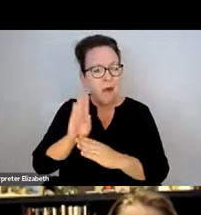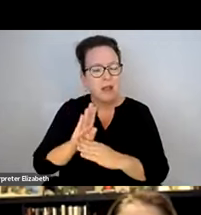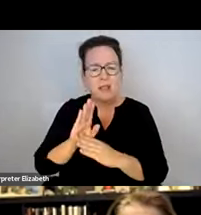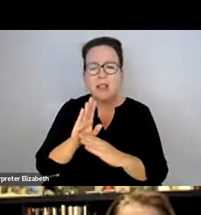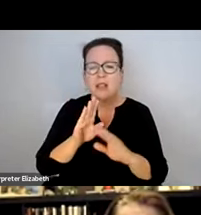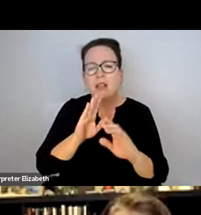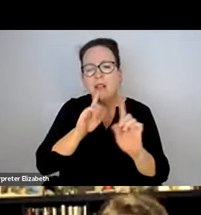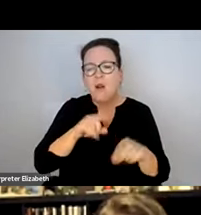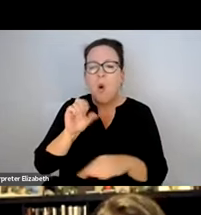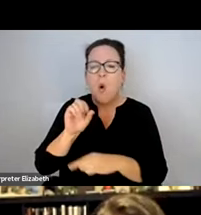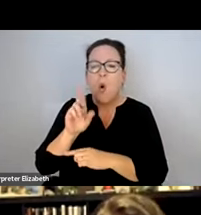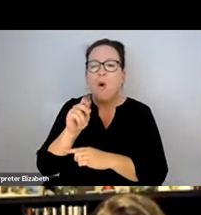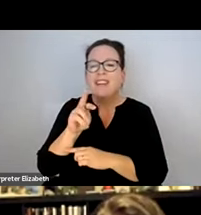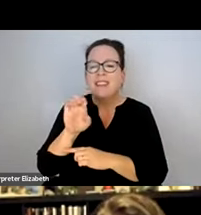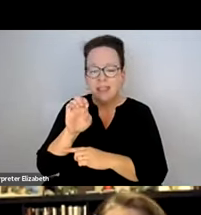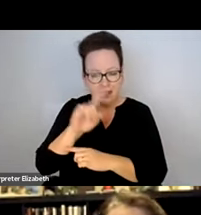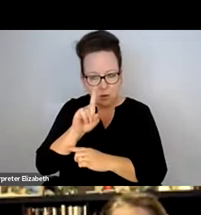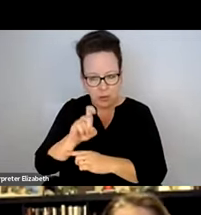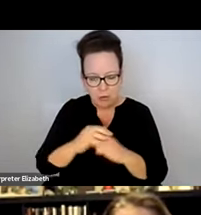HI, I WANTED TO FOLLOW UP ON THE CITY OF BOSTON ORDINANCE